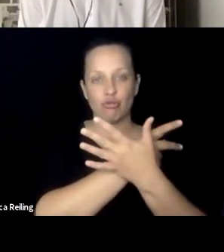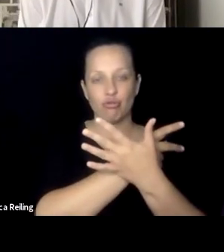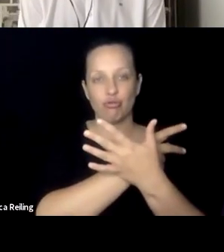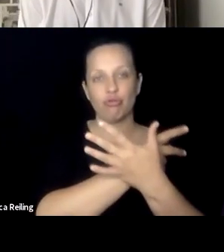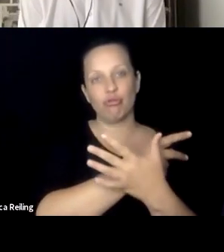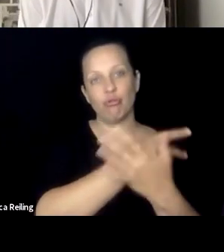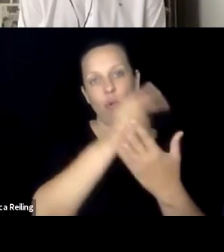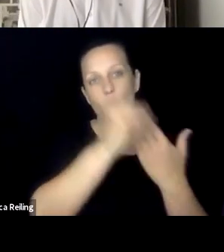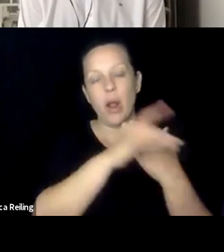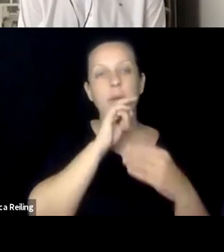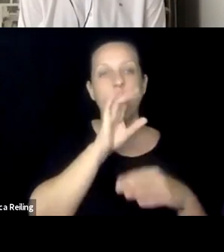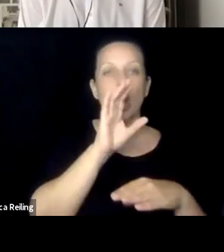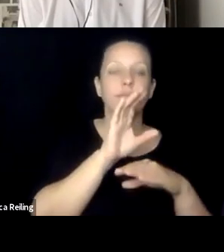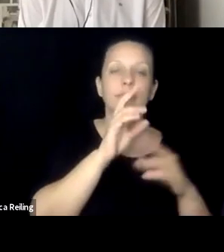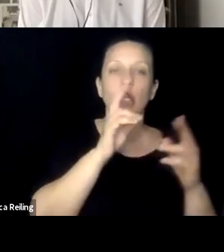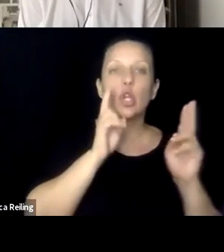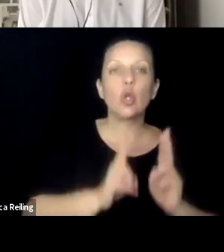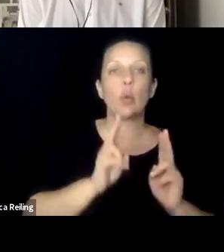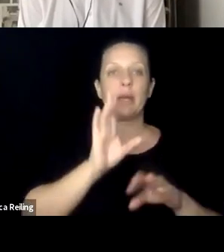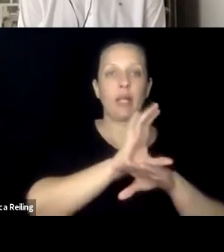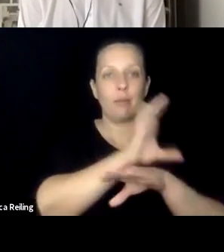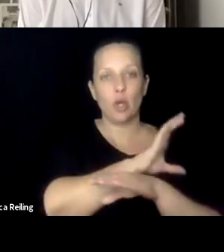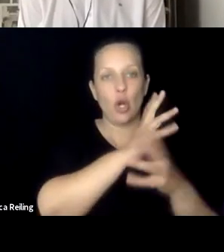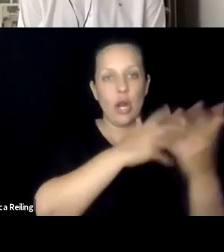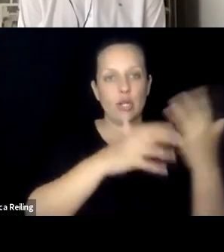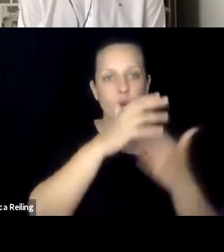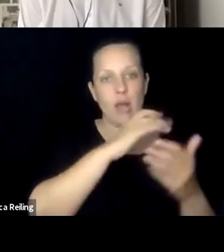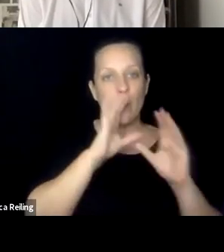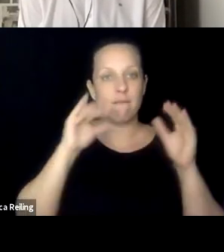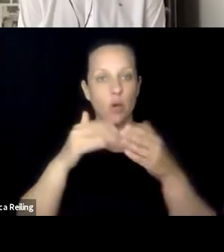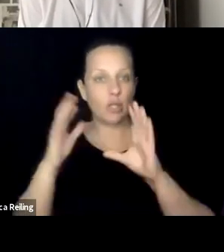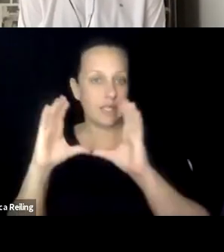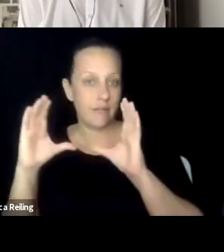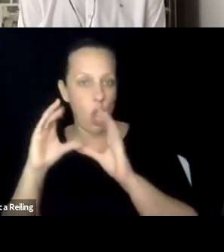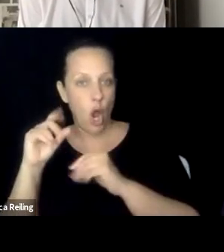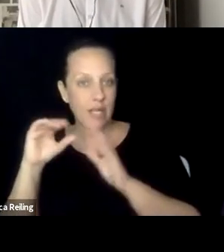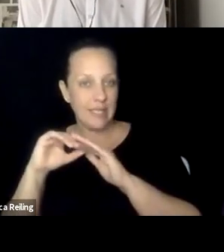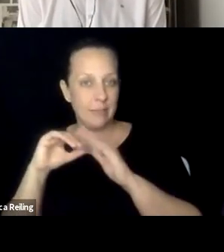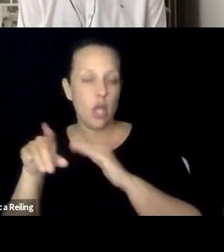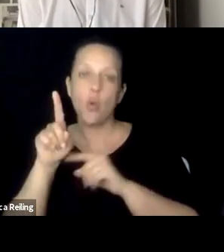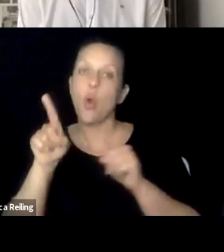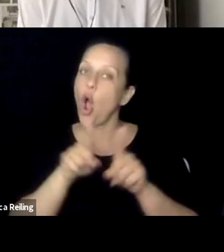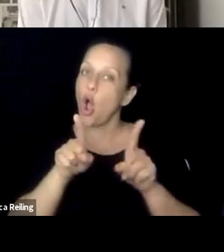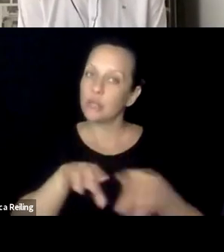looking at trying to integrate certification into the master's program. So if you're coming for a master's in human computer